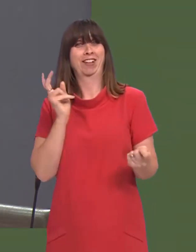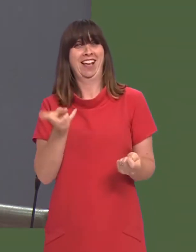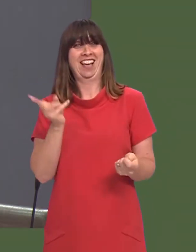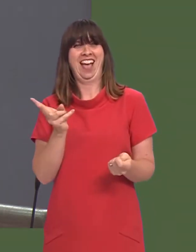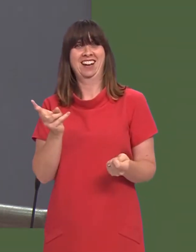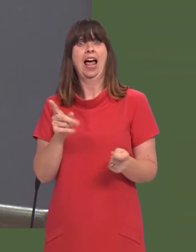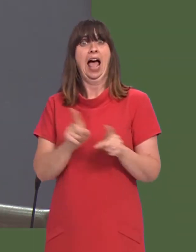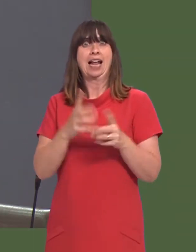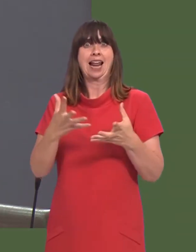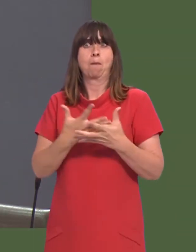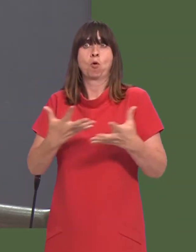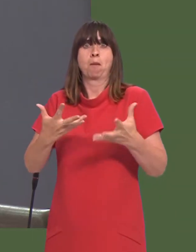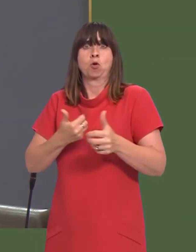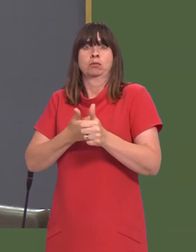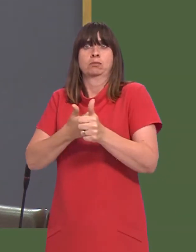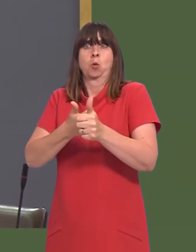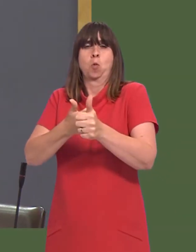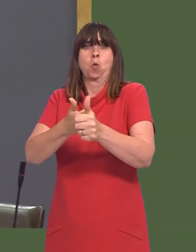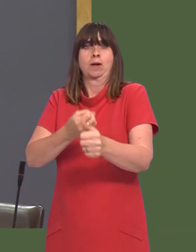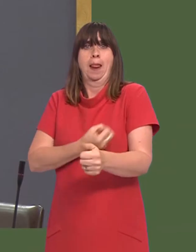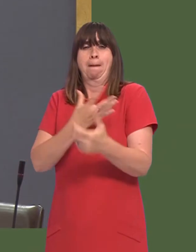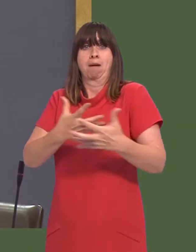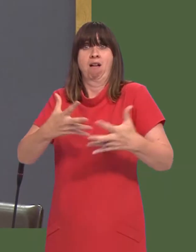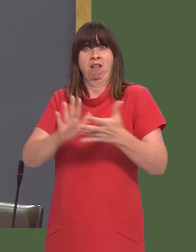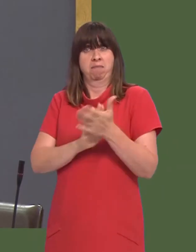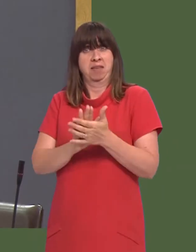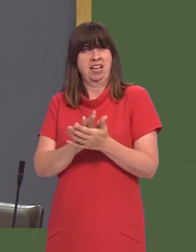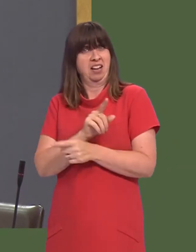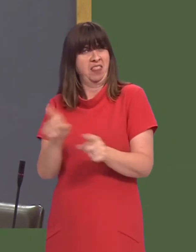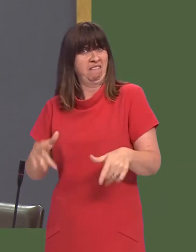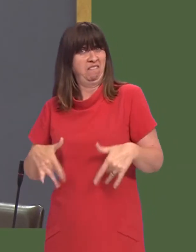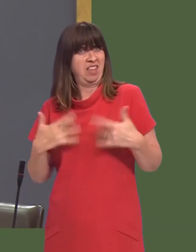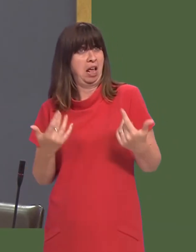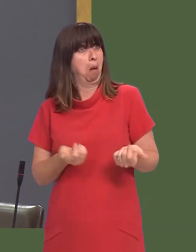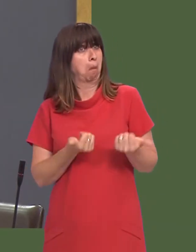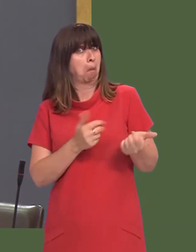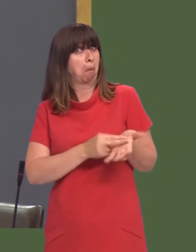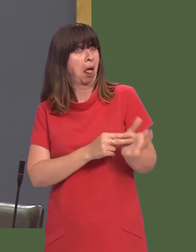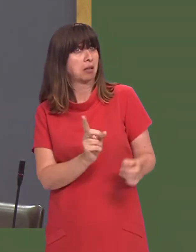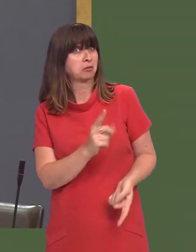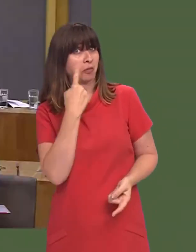local, and general elections over the last year say about how the people view our plans for increasing employability in our nation?